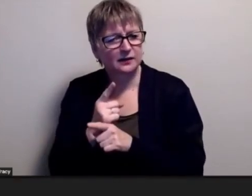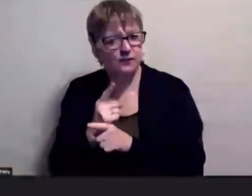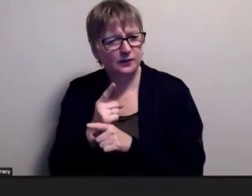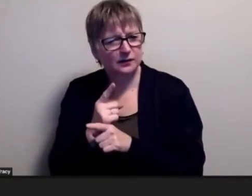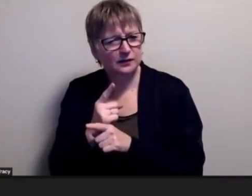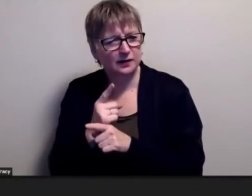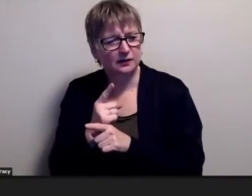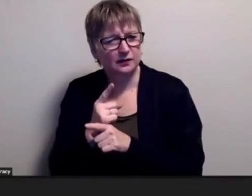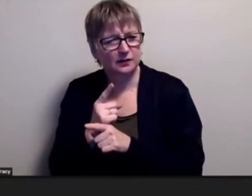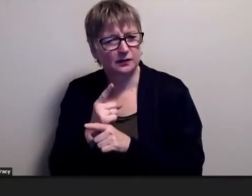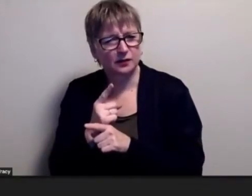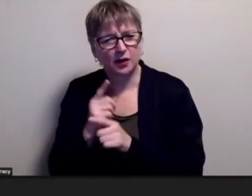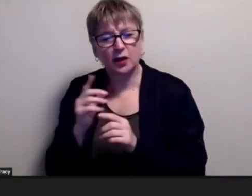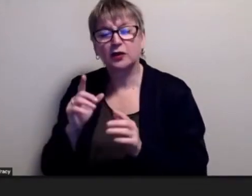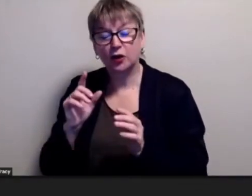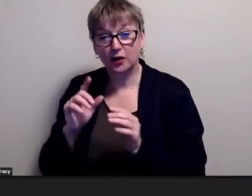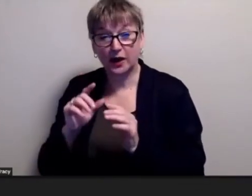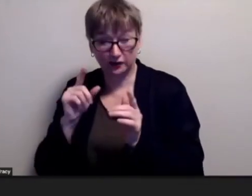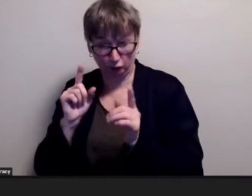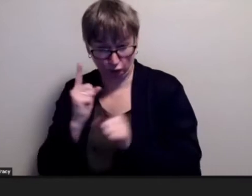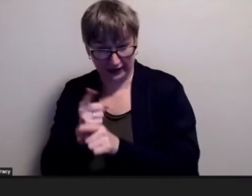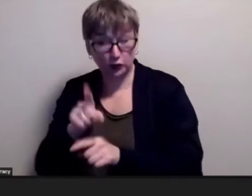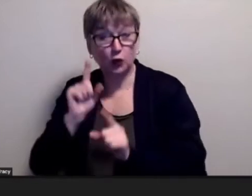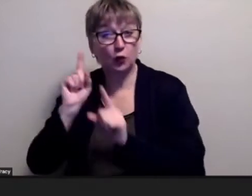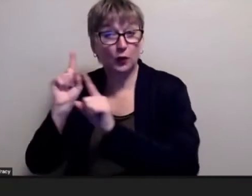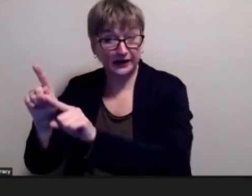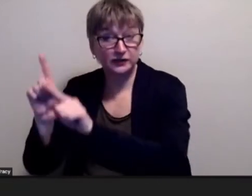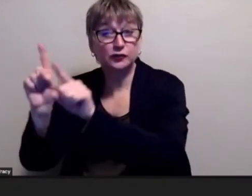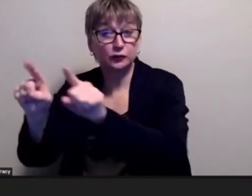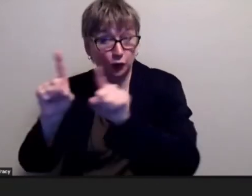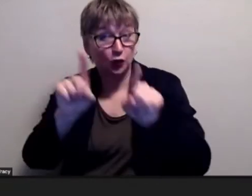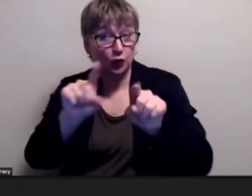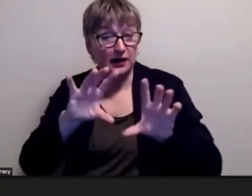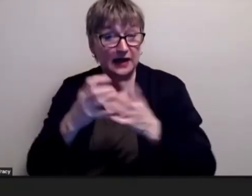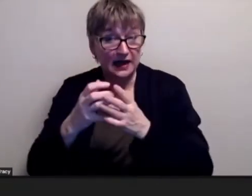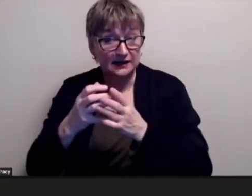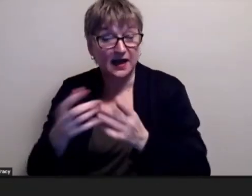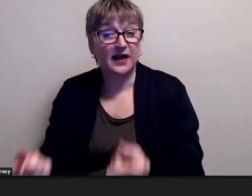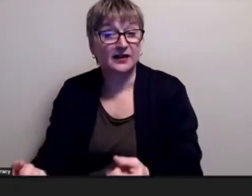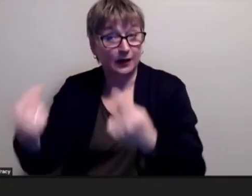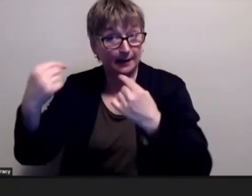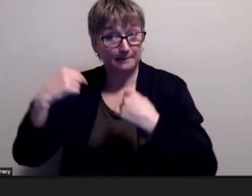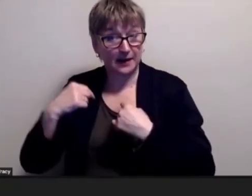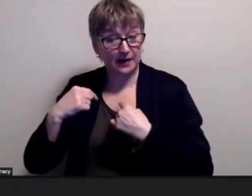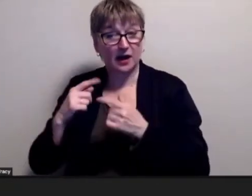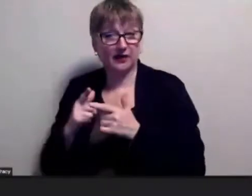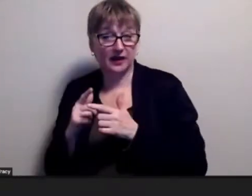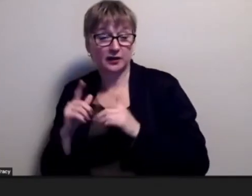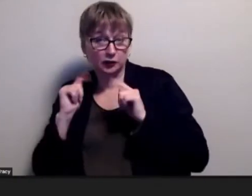like you went to all of your classes then you came back and you got a tutorial support where someone